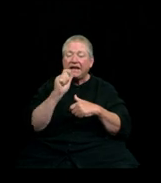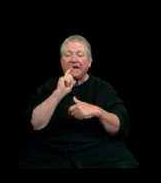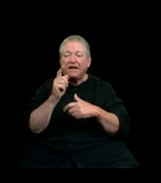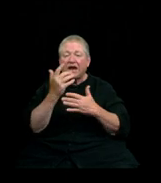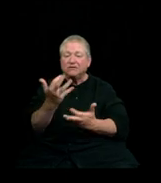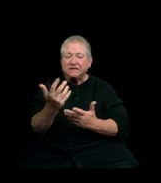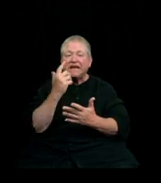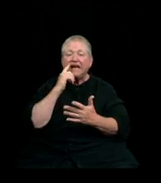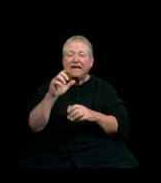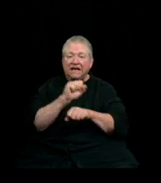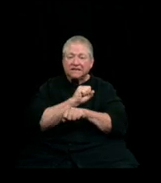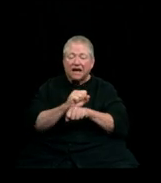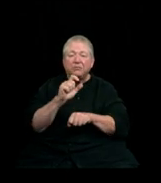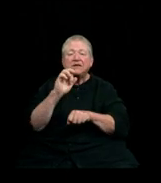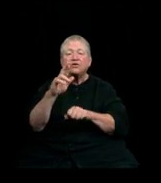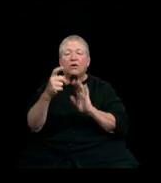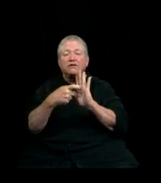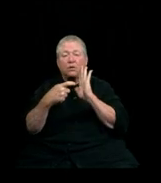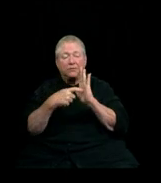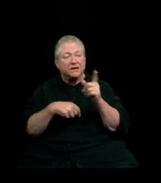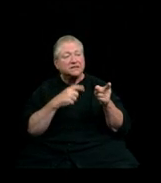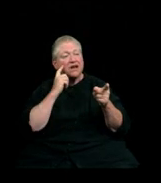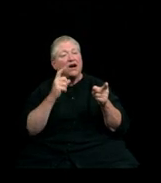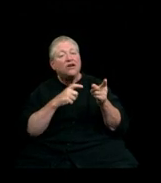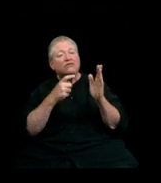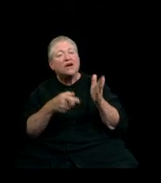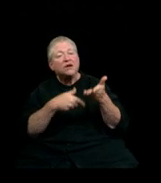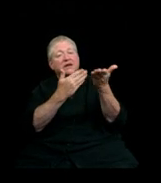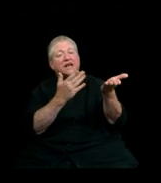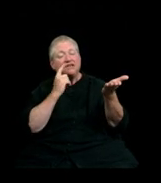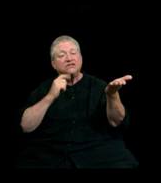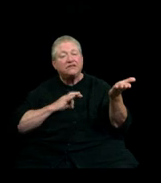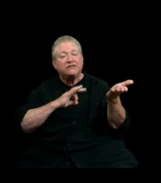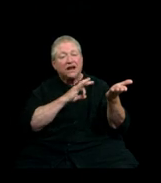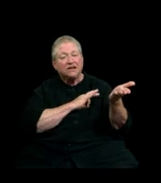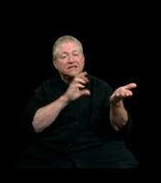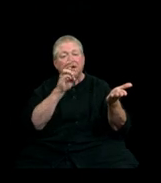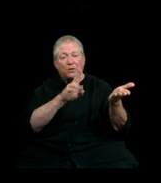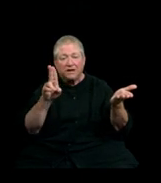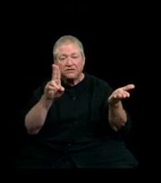On the recommendation of the faculty of Western Washington University and by the authority vested in me